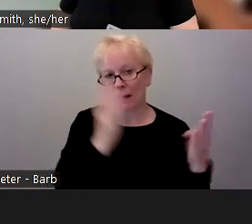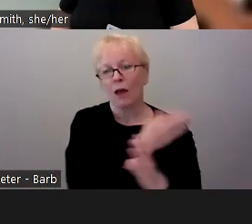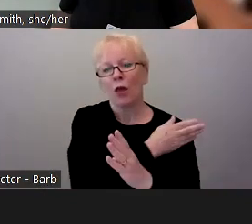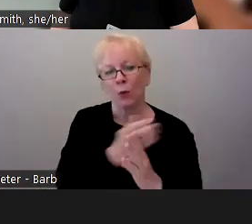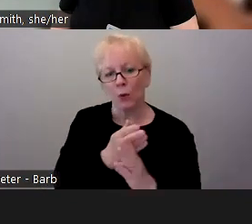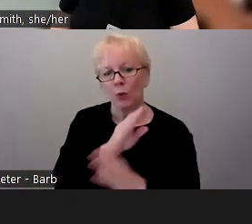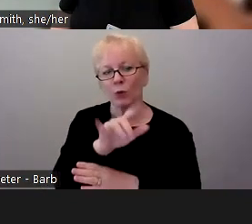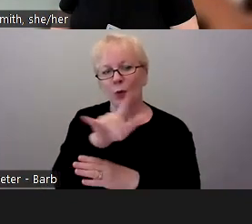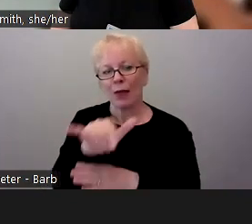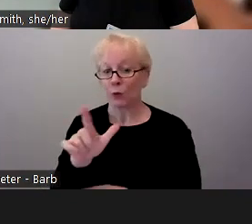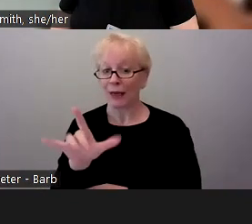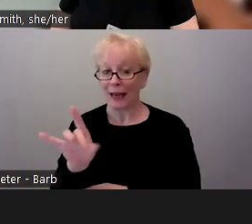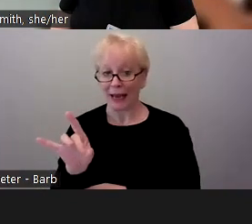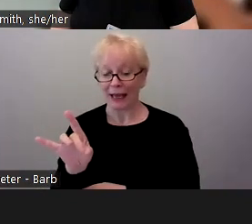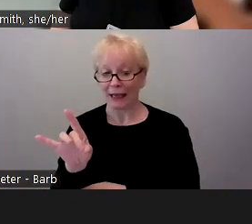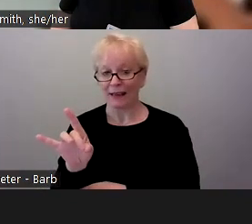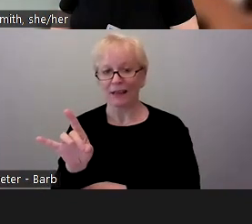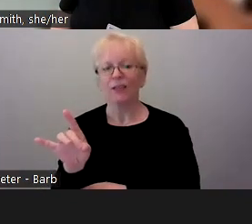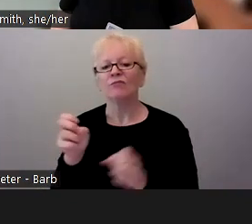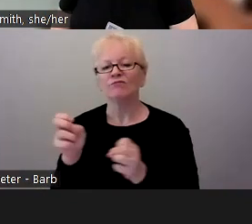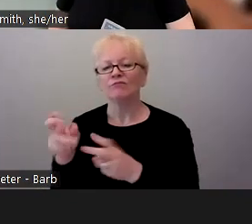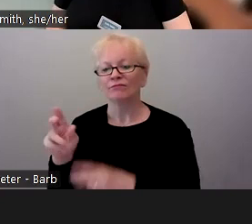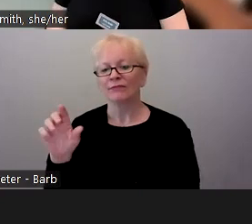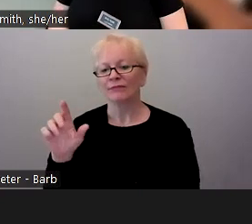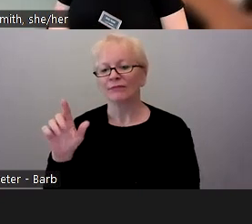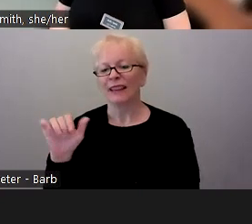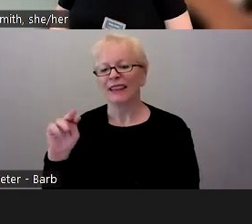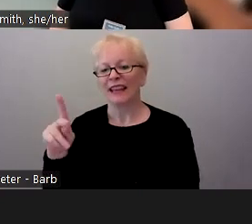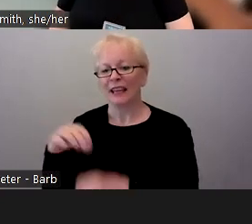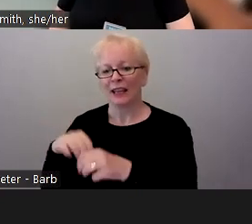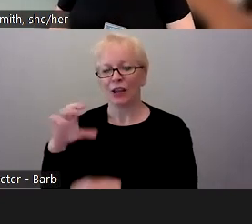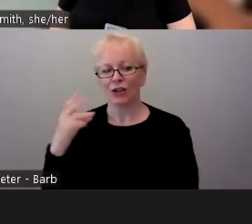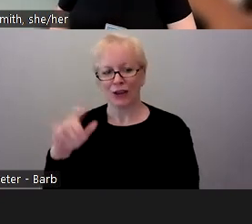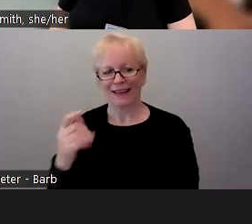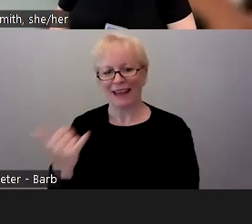So I'm going to drop that link in the chat right now.